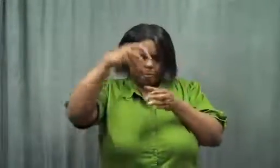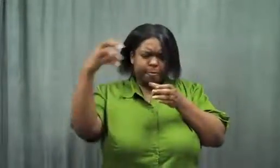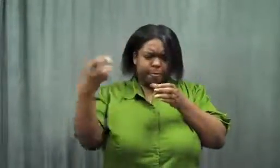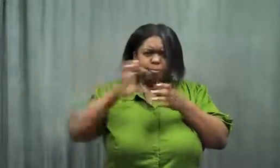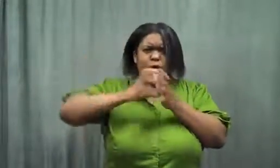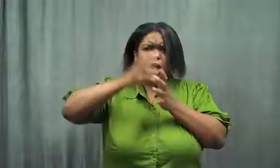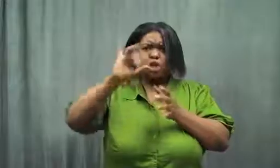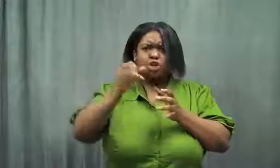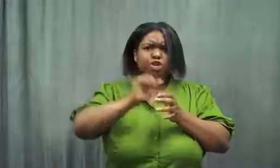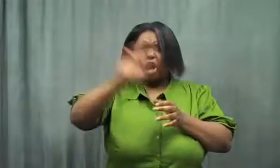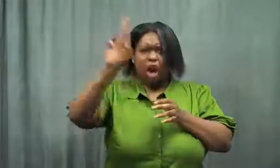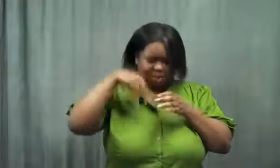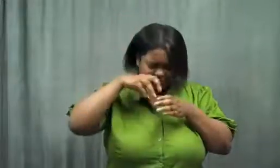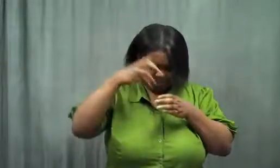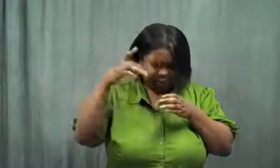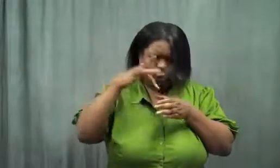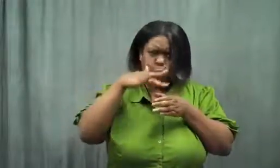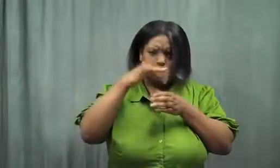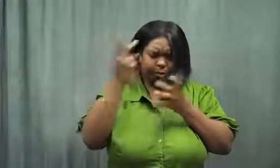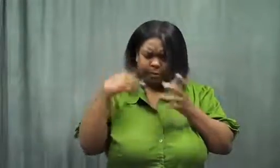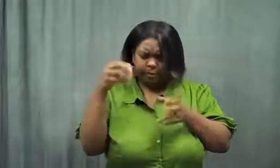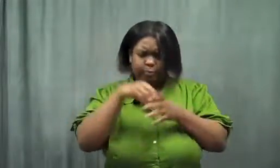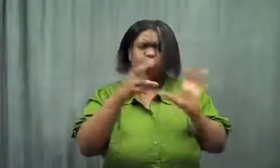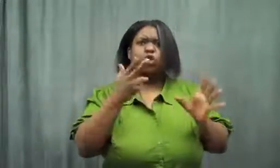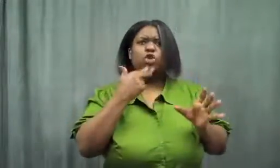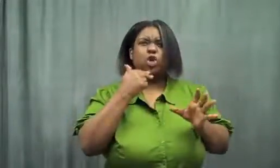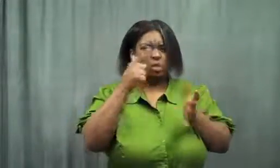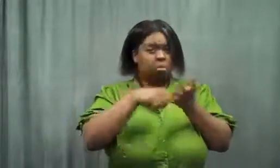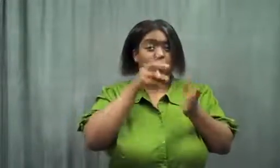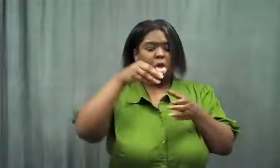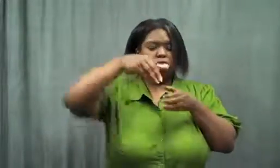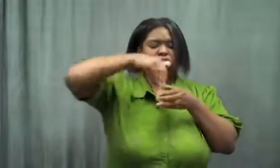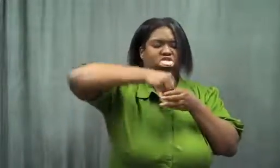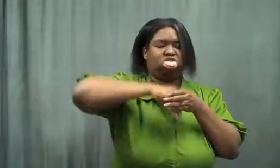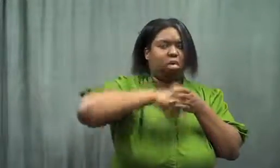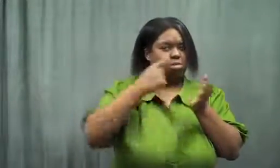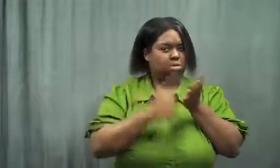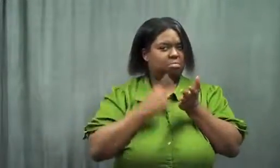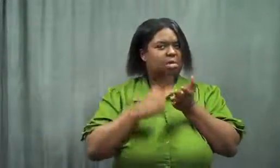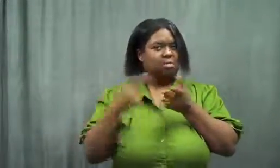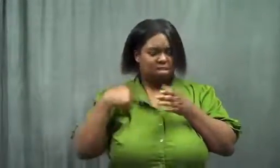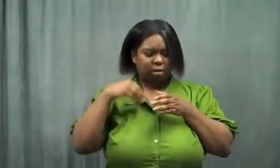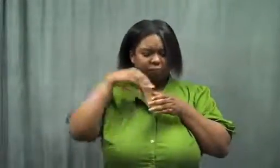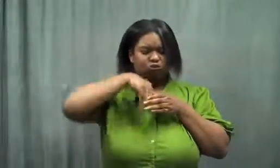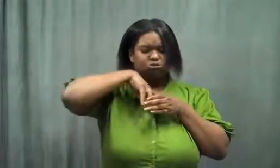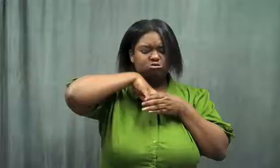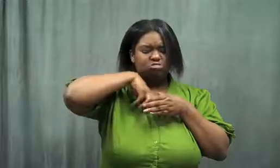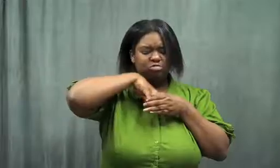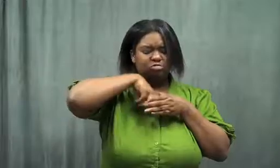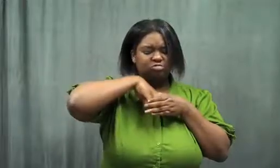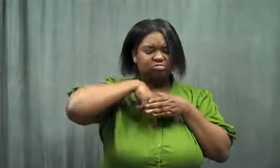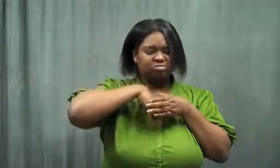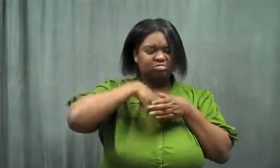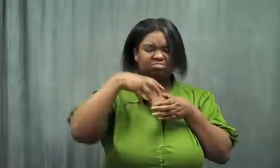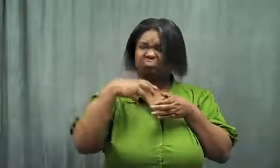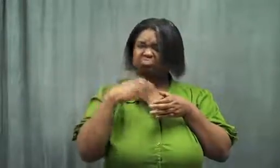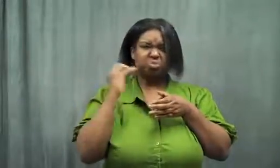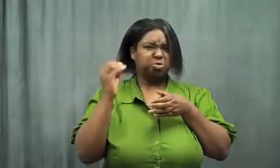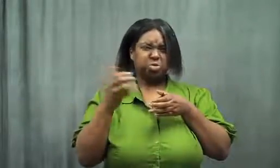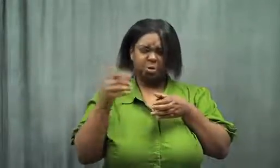Cookie jar; nope. Sometimes she hid in the sugar. I dug around. Nope.